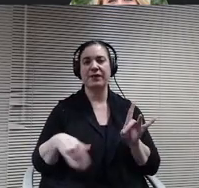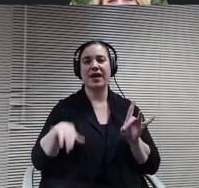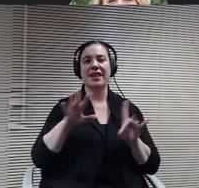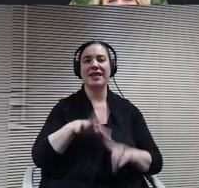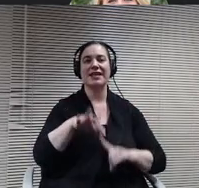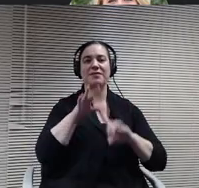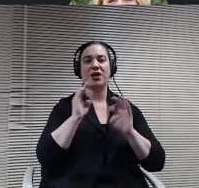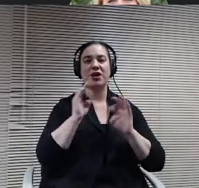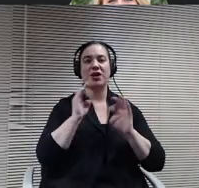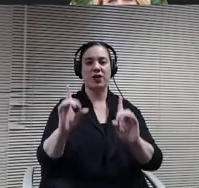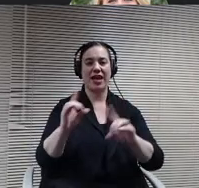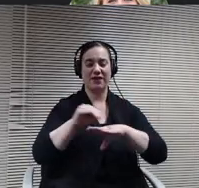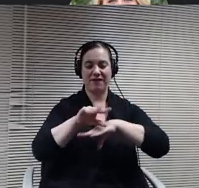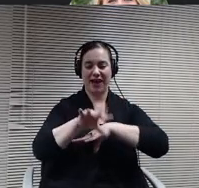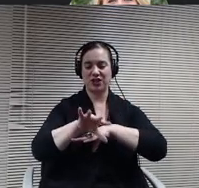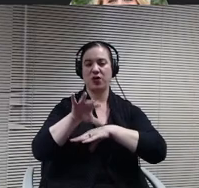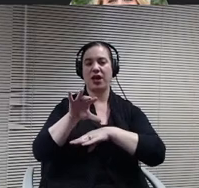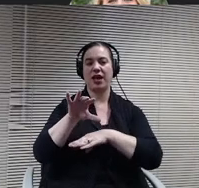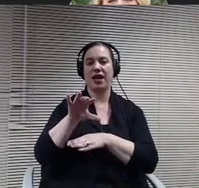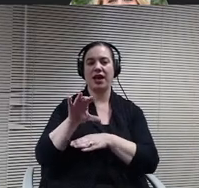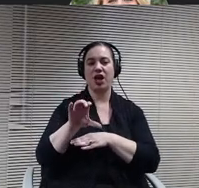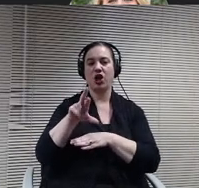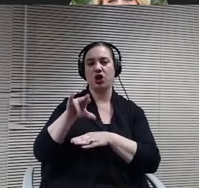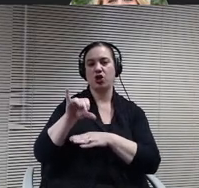Thanks Christine, Tonka cares is Michael's age.